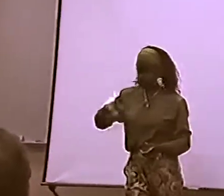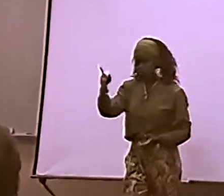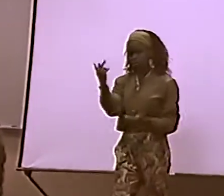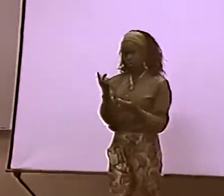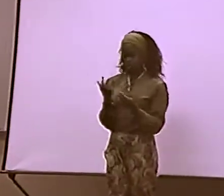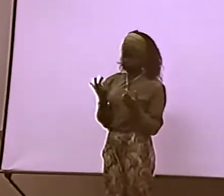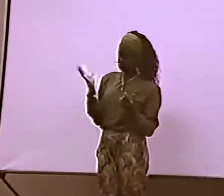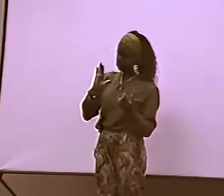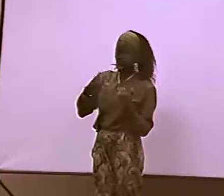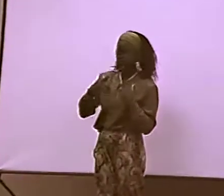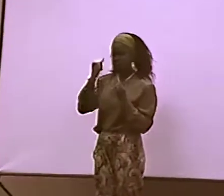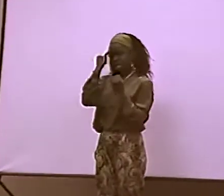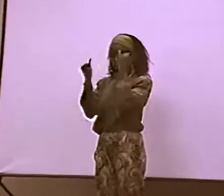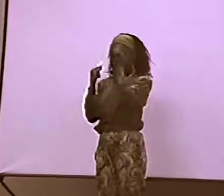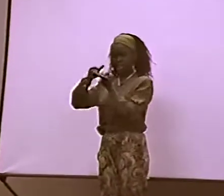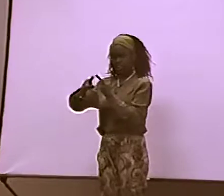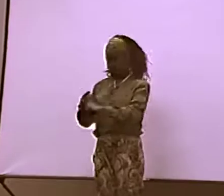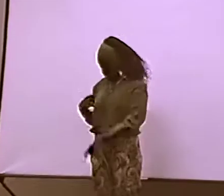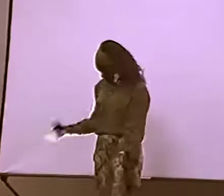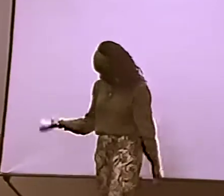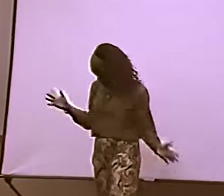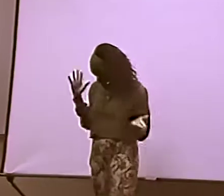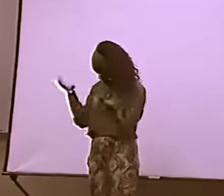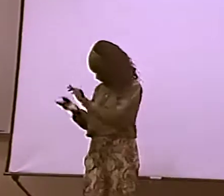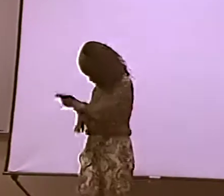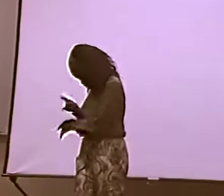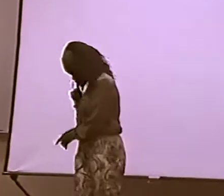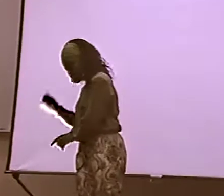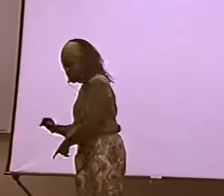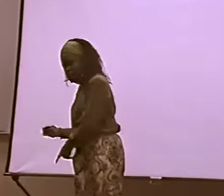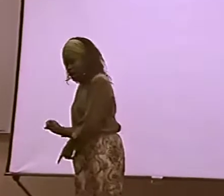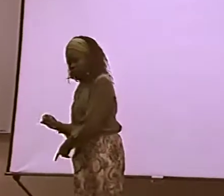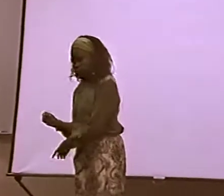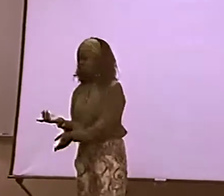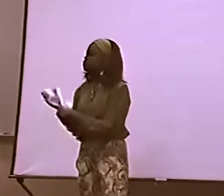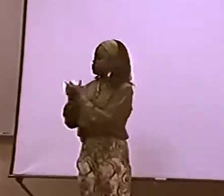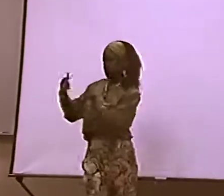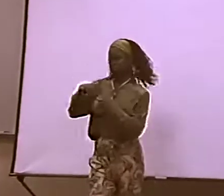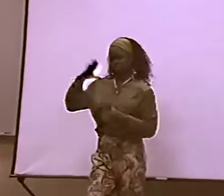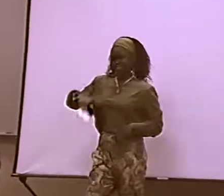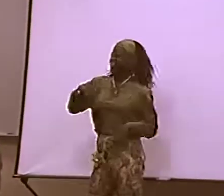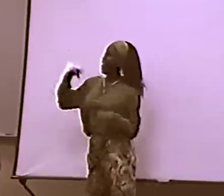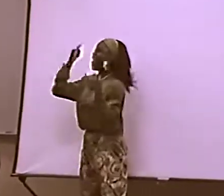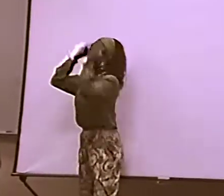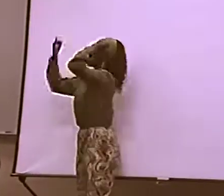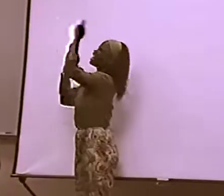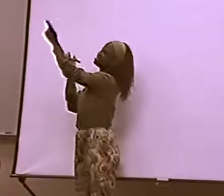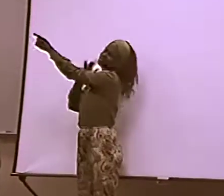AND SHE MEETS HER IMAGINARY FRIEND. AND THEY WALK TOGETHER AND TALK TOGETHER